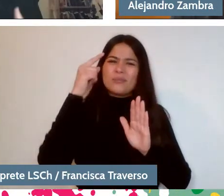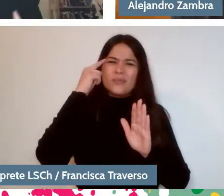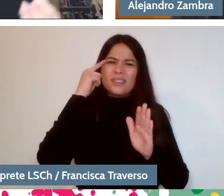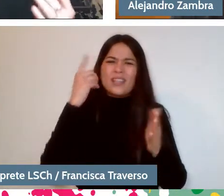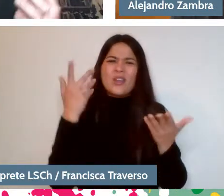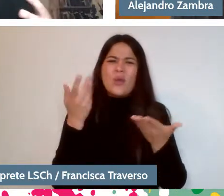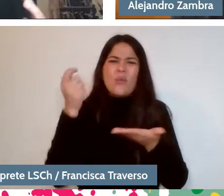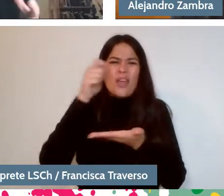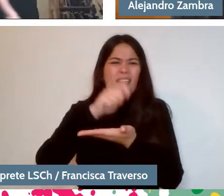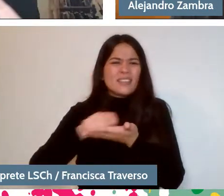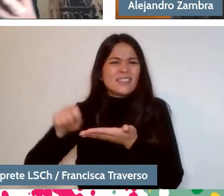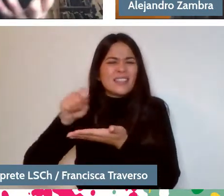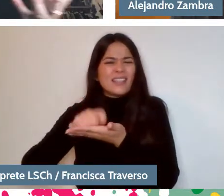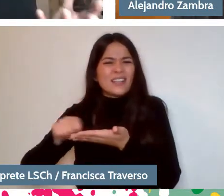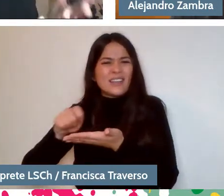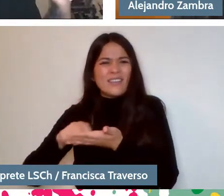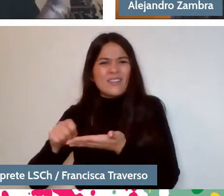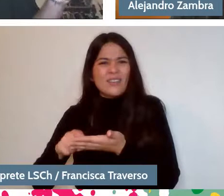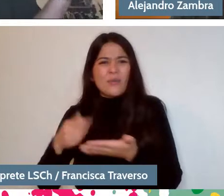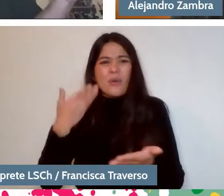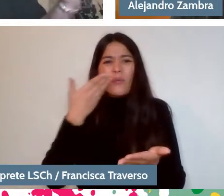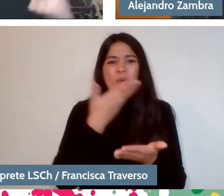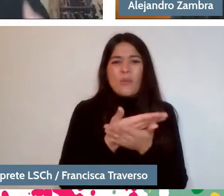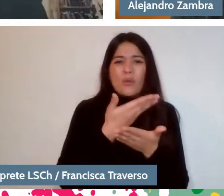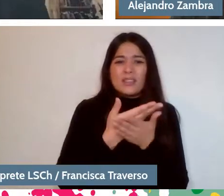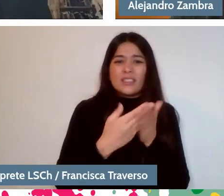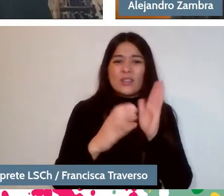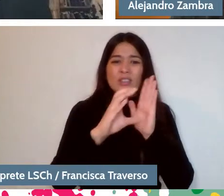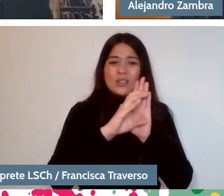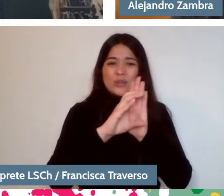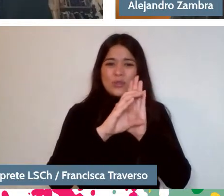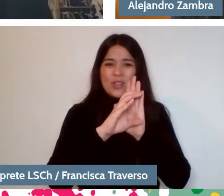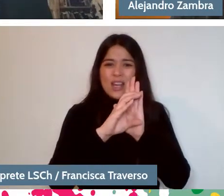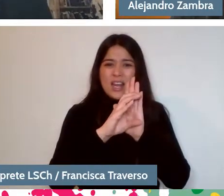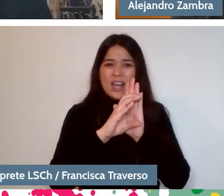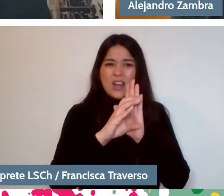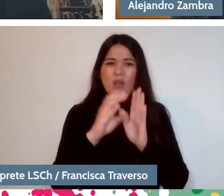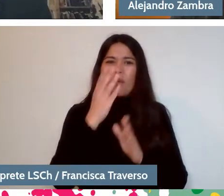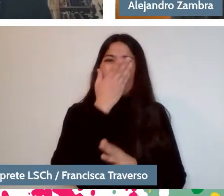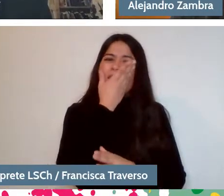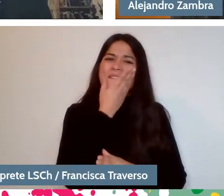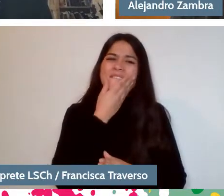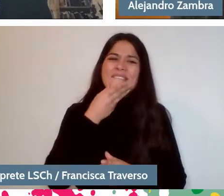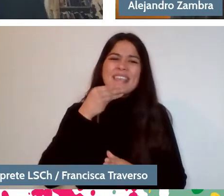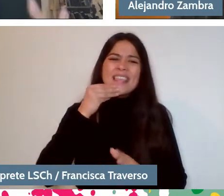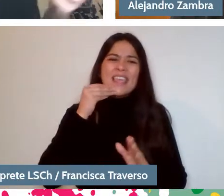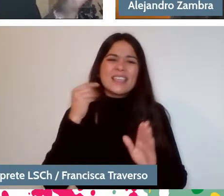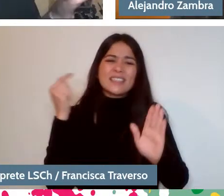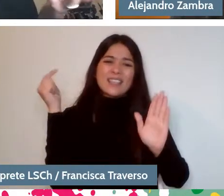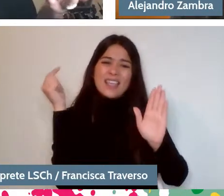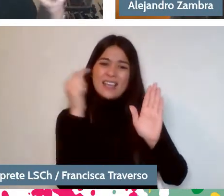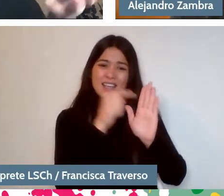as a constitutional proposal? How do we also find beauty in that text? It has it, let's say,